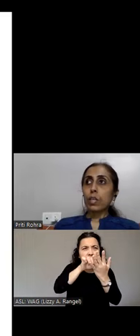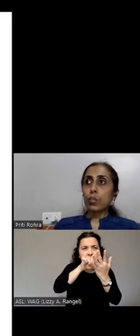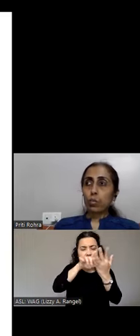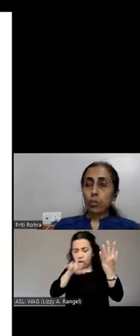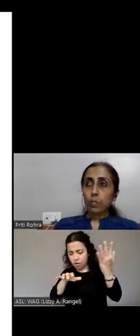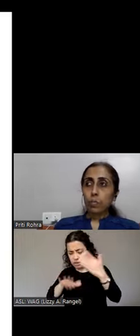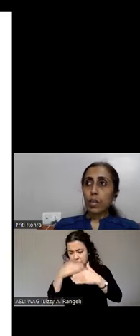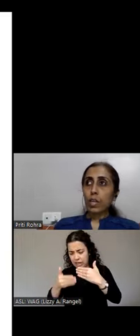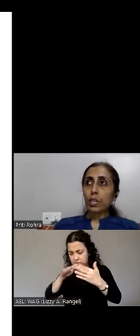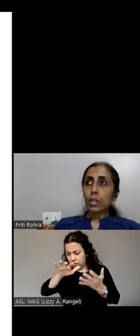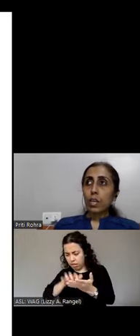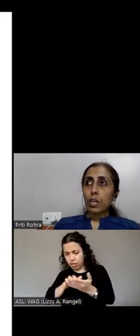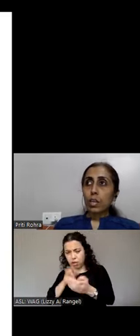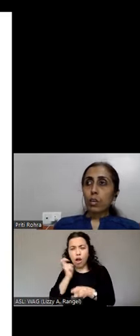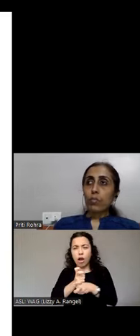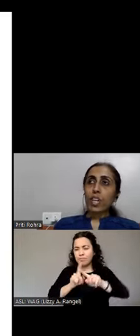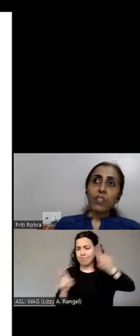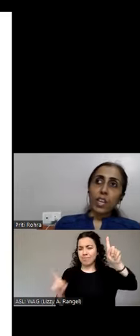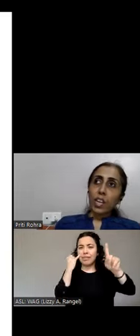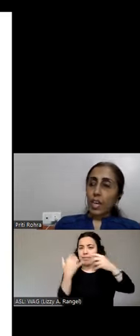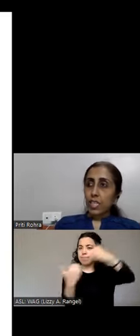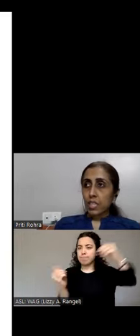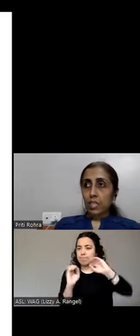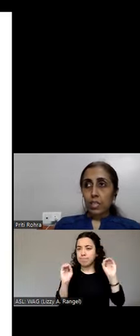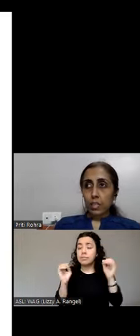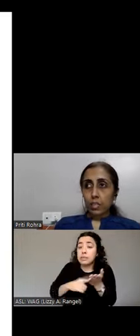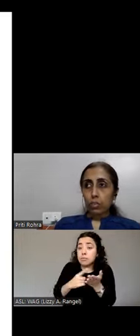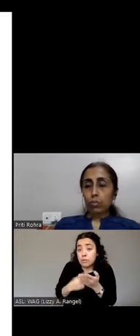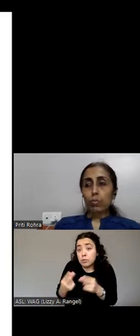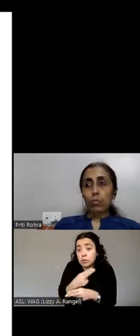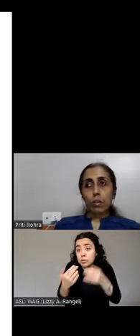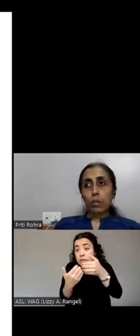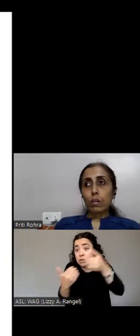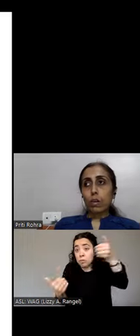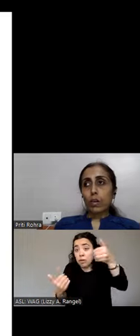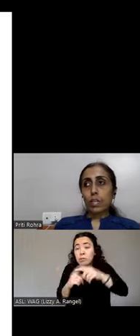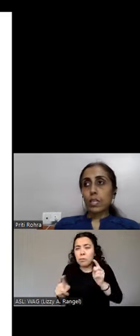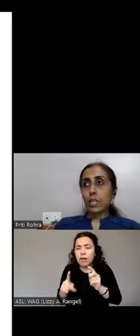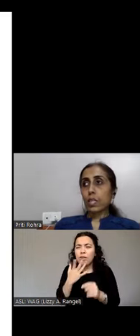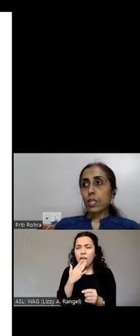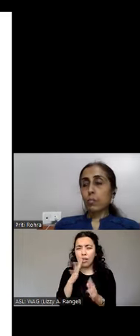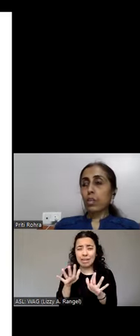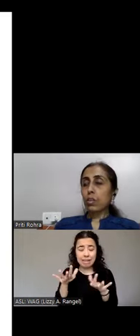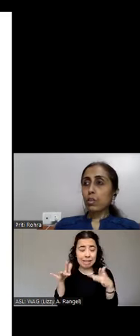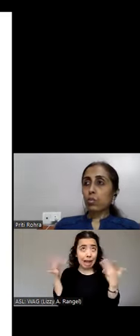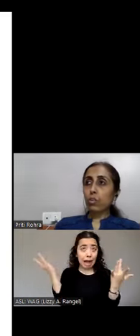used but they are, you know, very, very light in color. So let's say a separator is used with